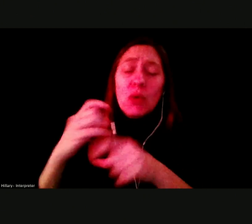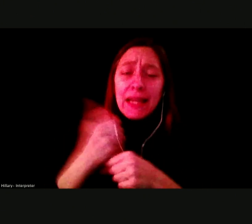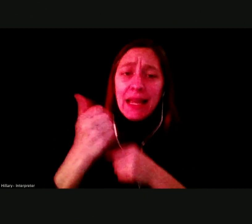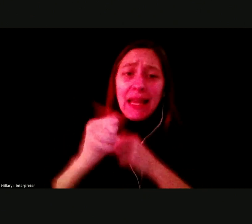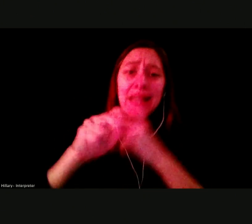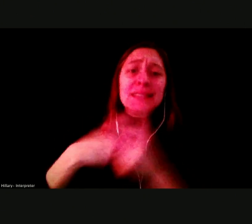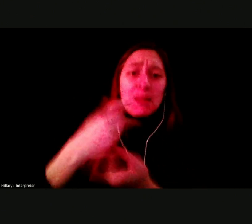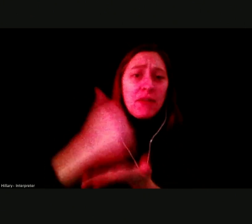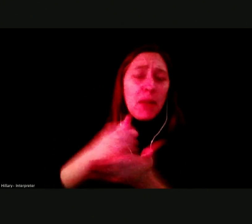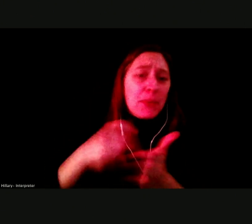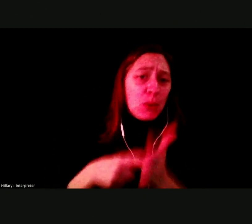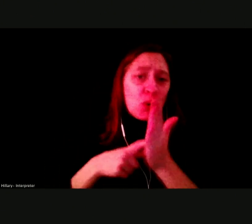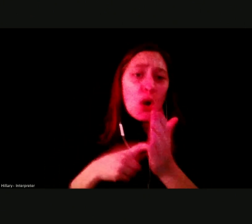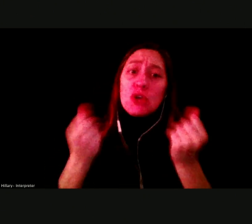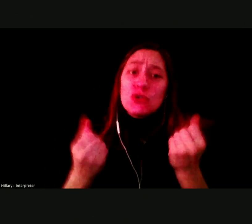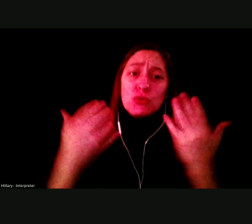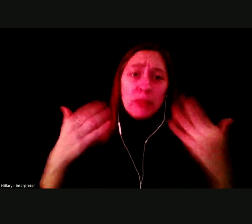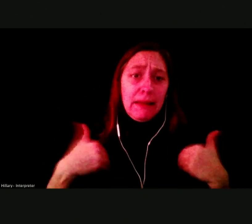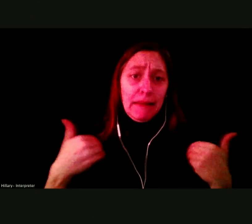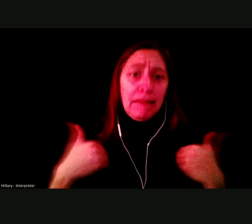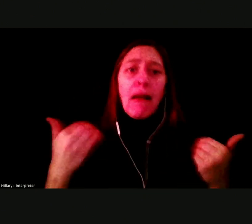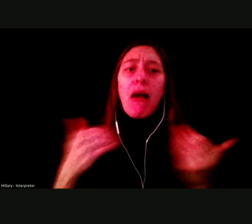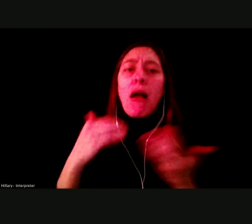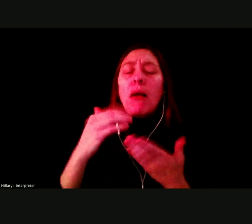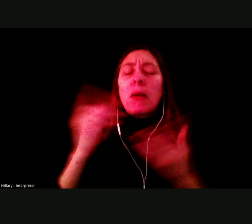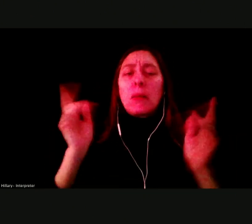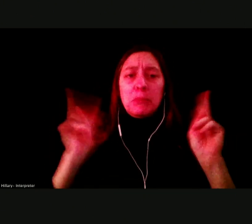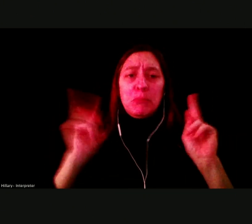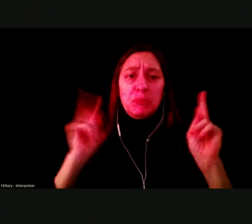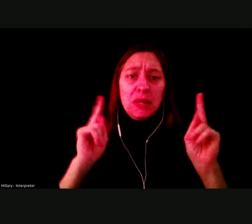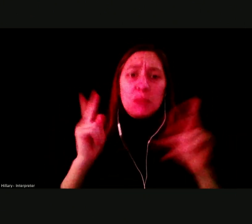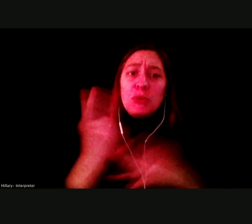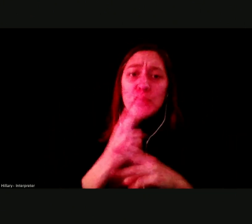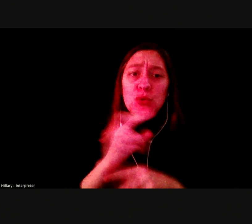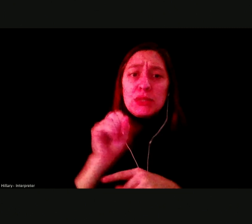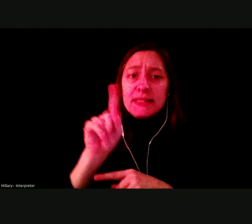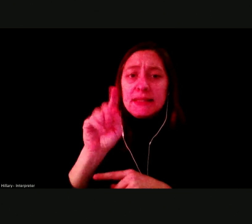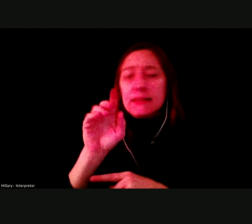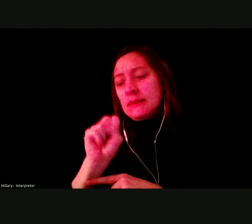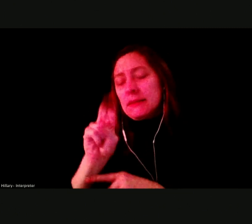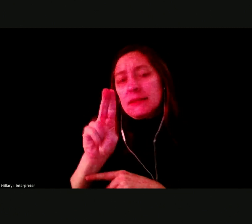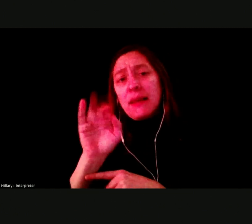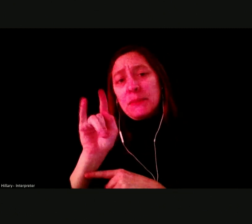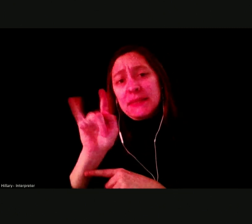TOO MANY ADOLESCENTS USE SUBSTANCES AS A MALADAPTIVE WAY OF COPING WITH STRESS, MENTAL ILLNESS